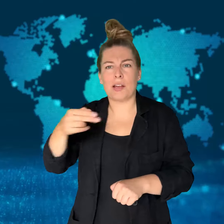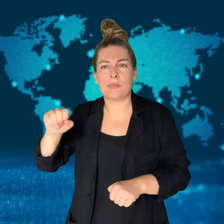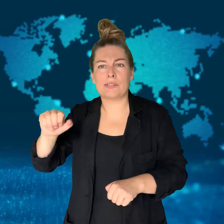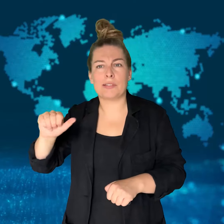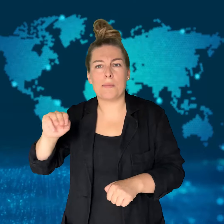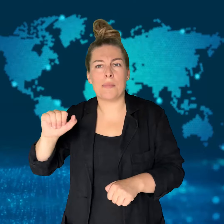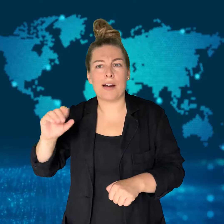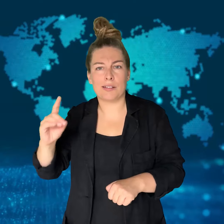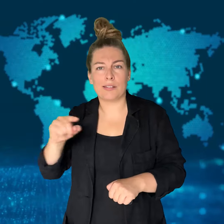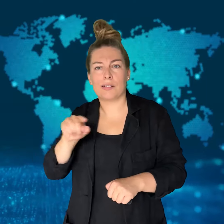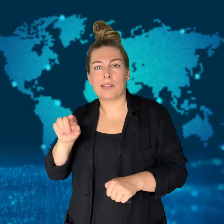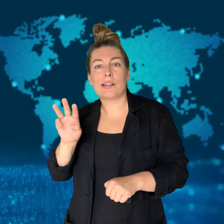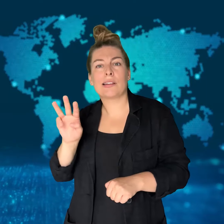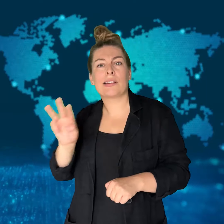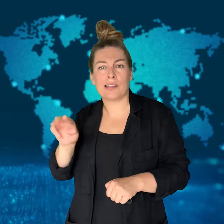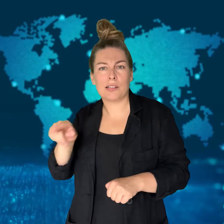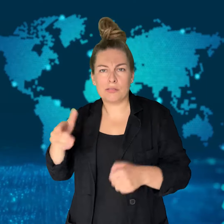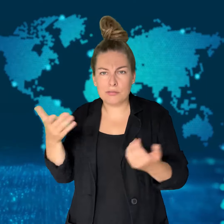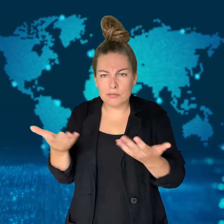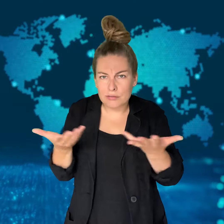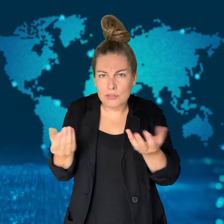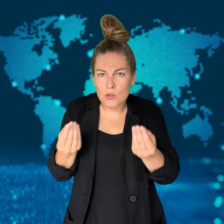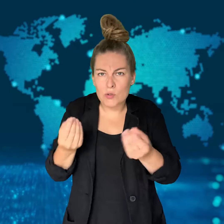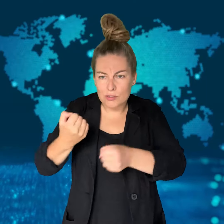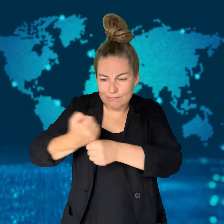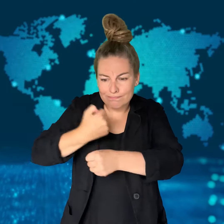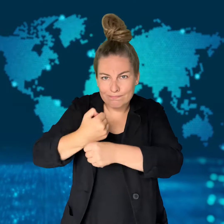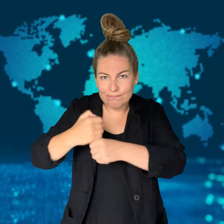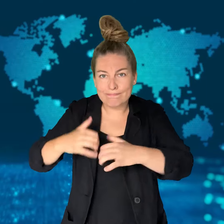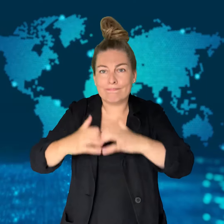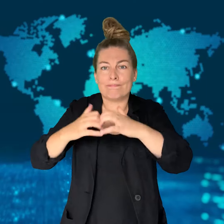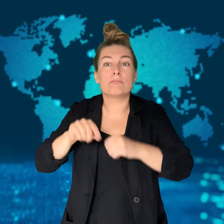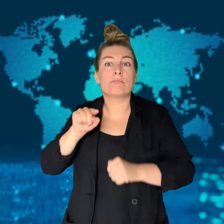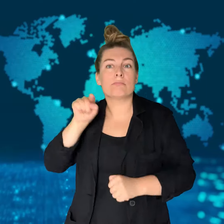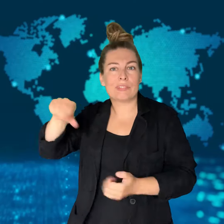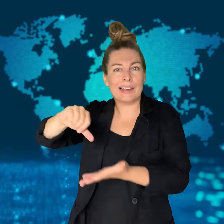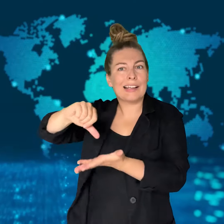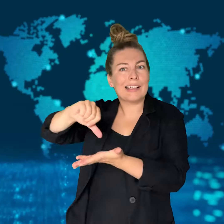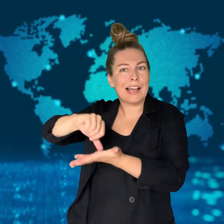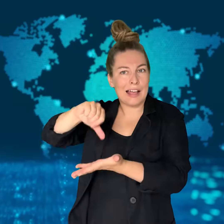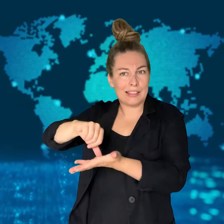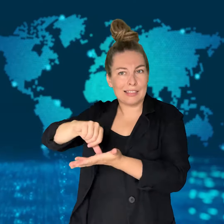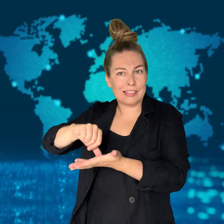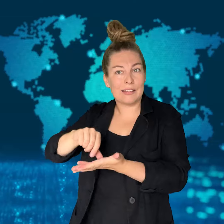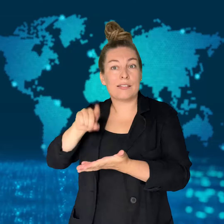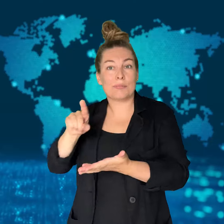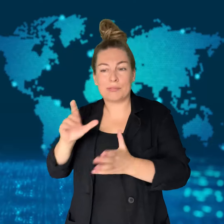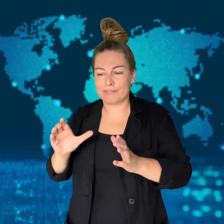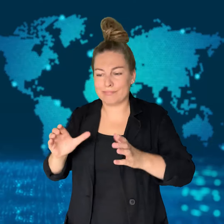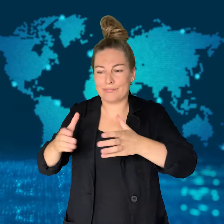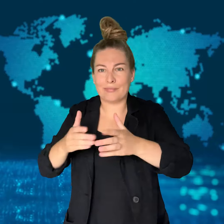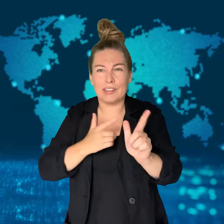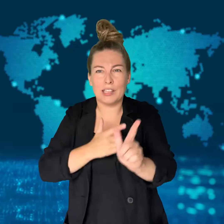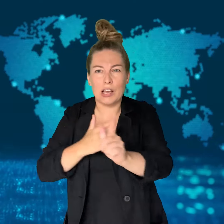Israeli Defense Forces (IDF) believe it was modified by the Houthis to